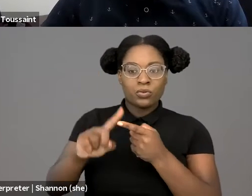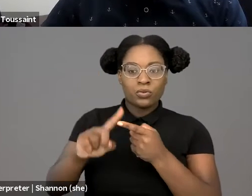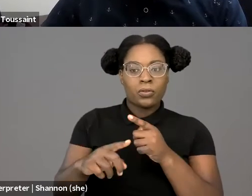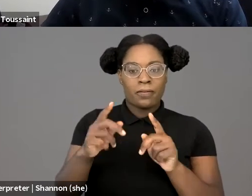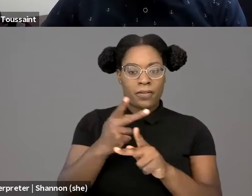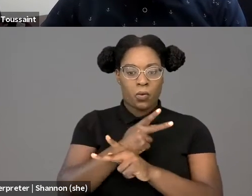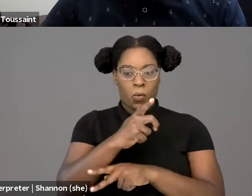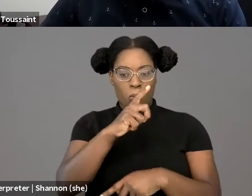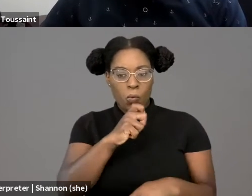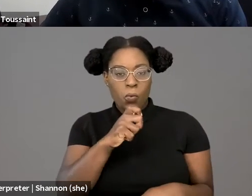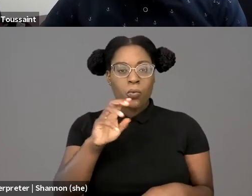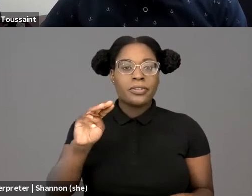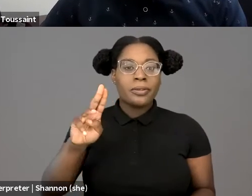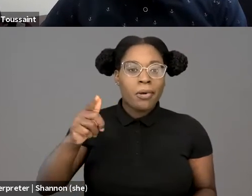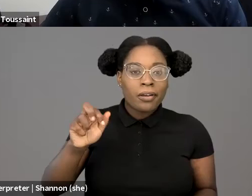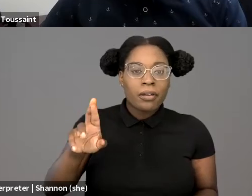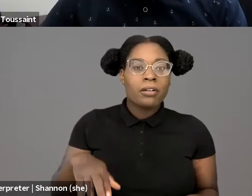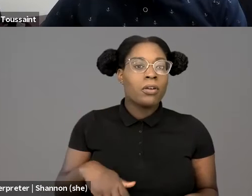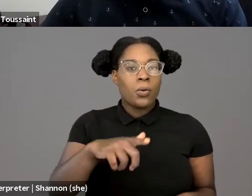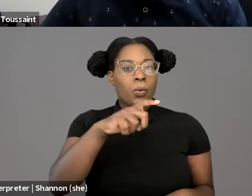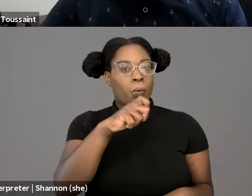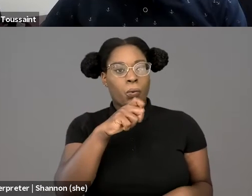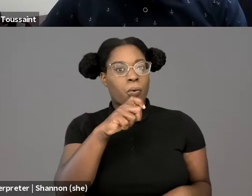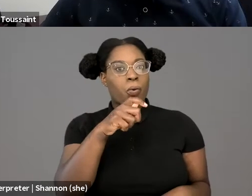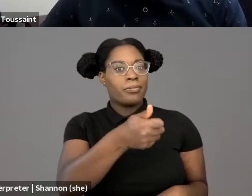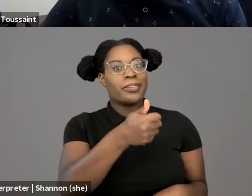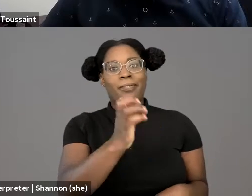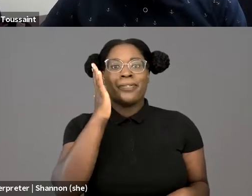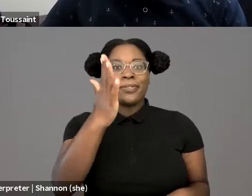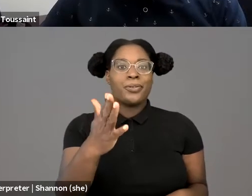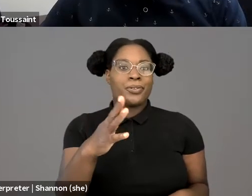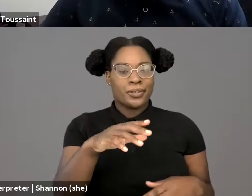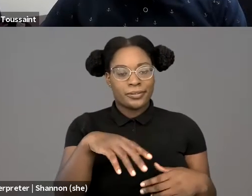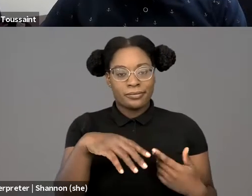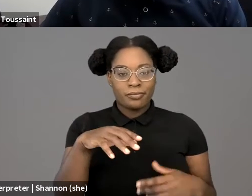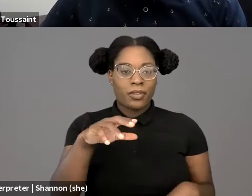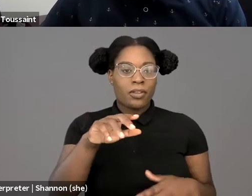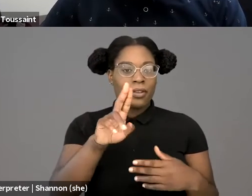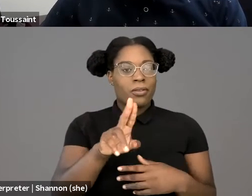or future US Attorney General. And all of these are based on actual cases.